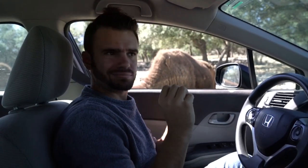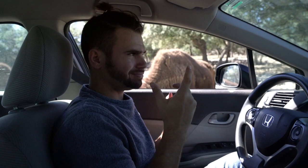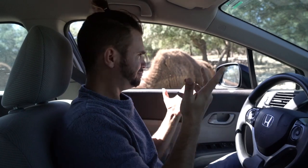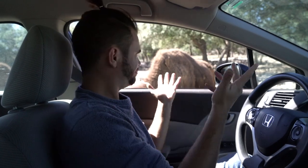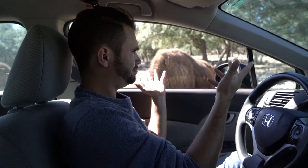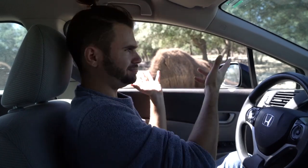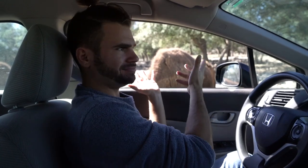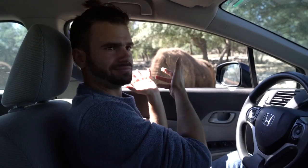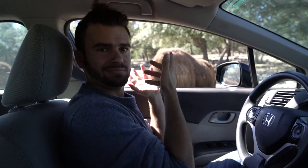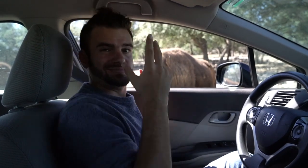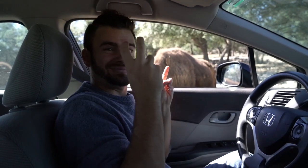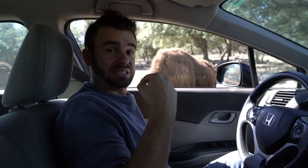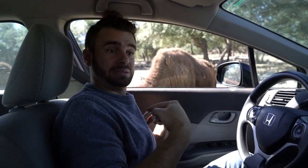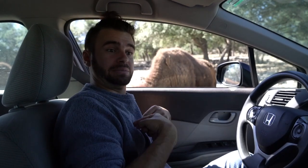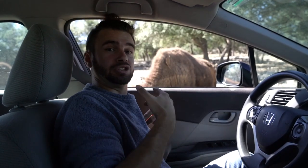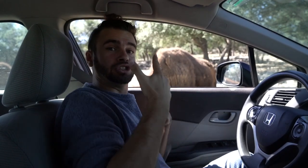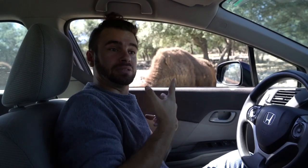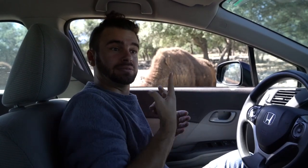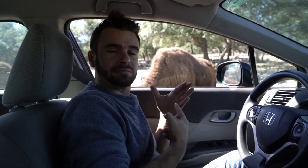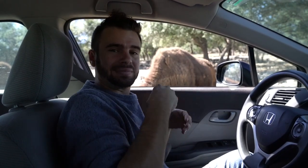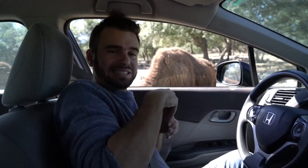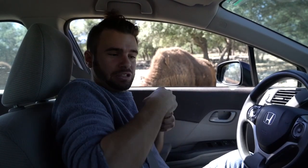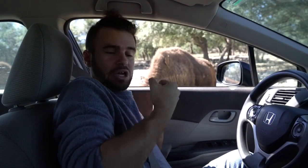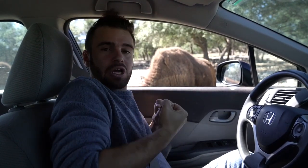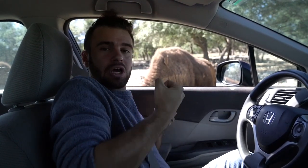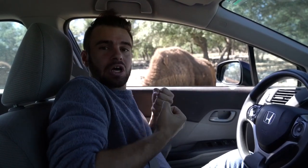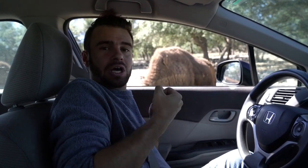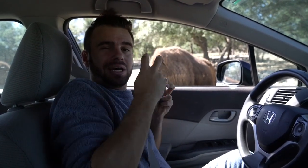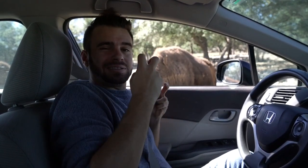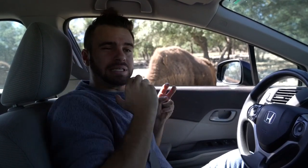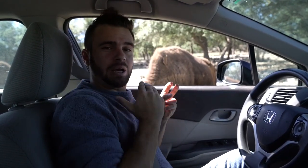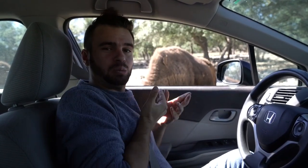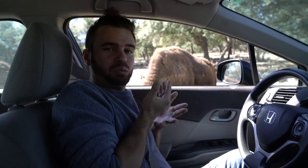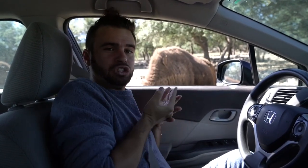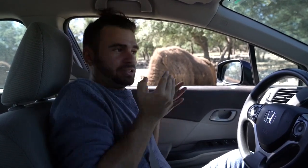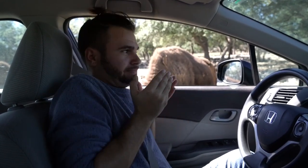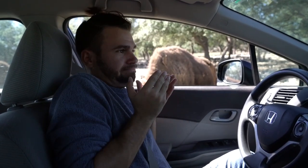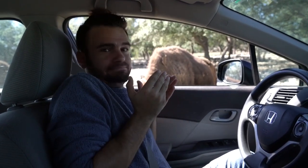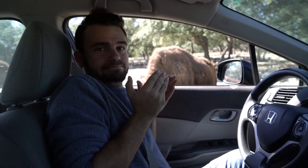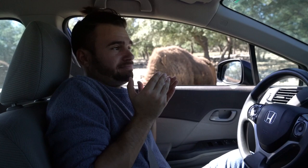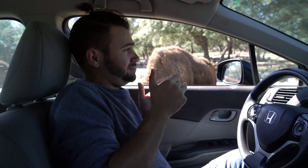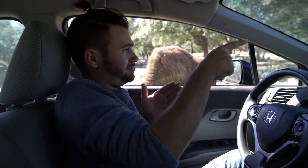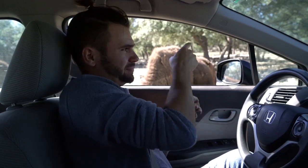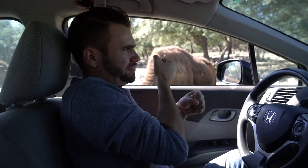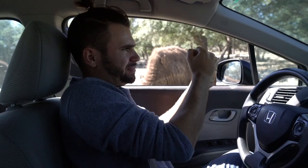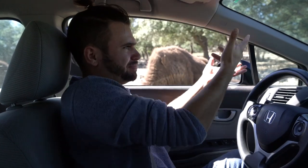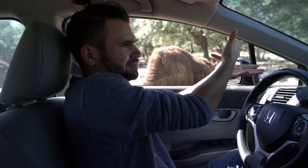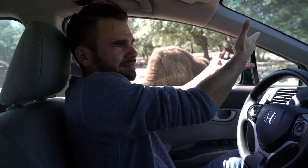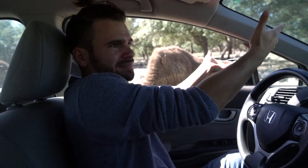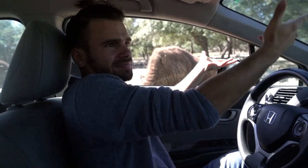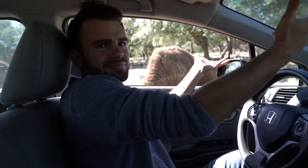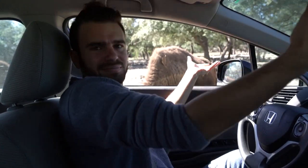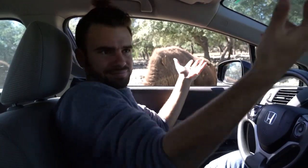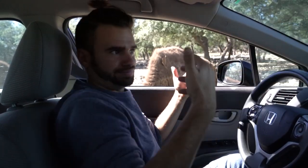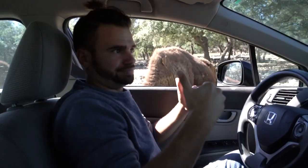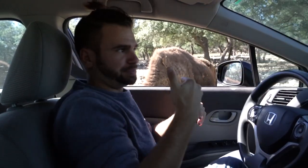In a different meaning, Justin and I are inside the vehicle as "prison." While all animals hold all the freedom.